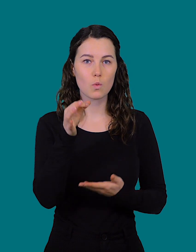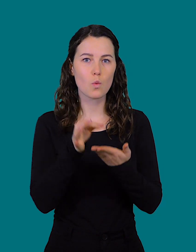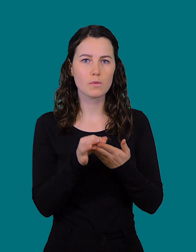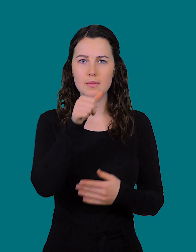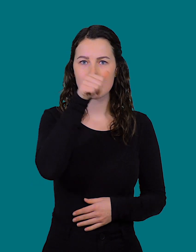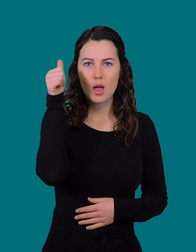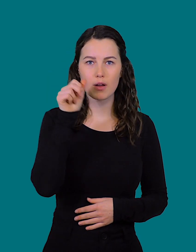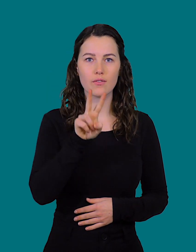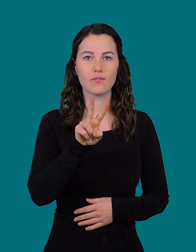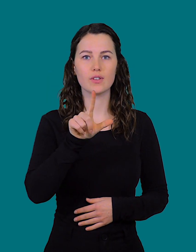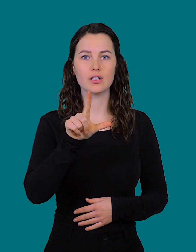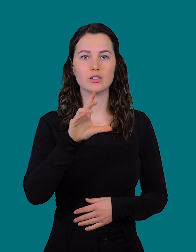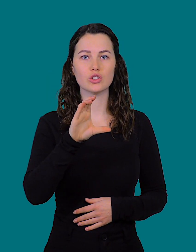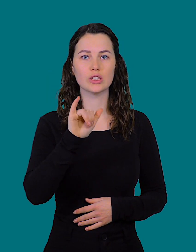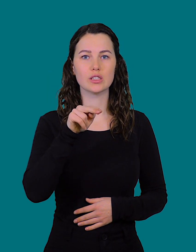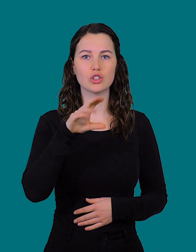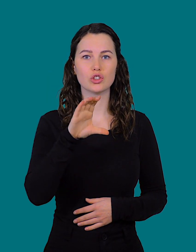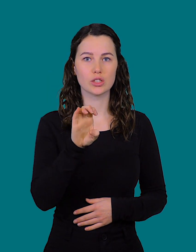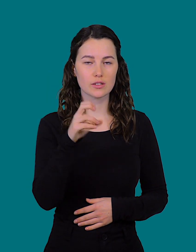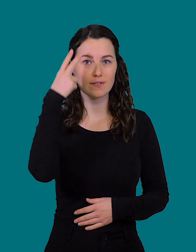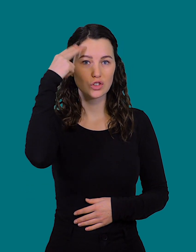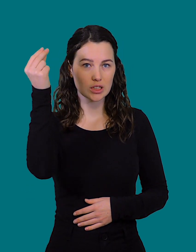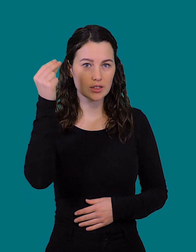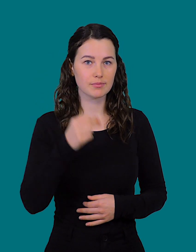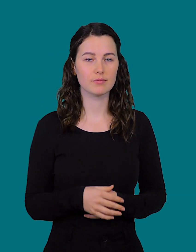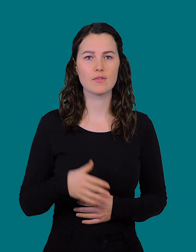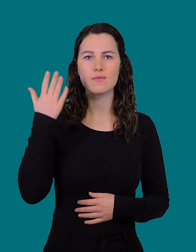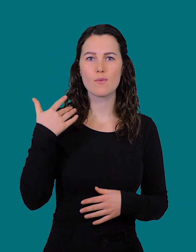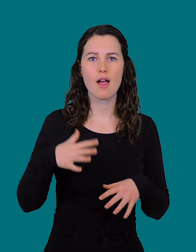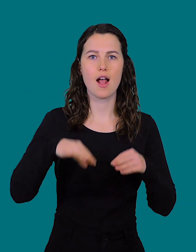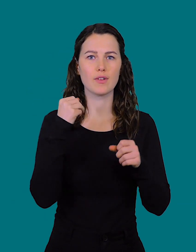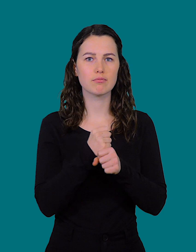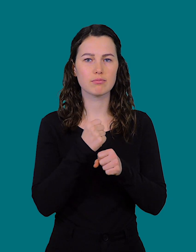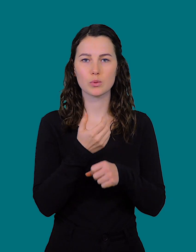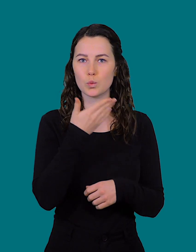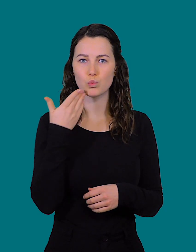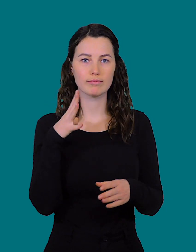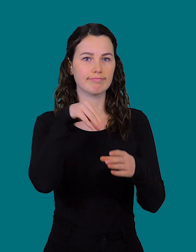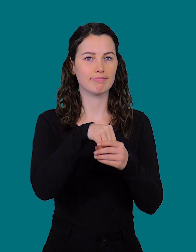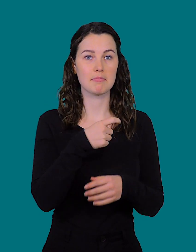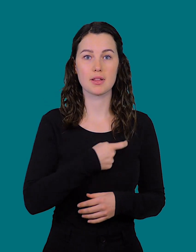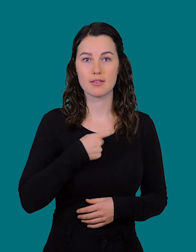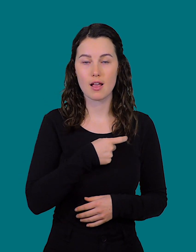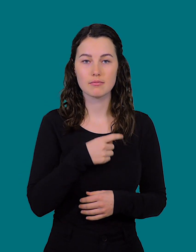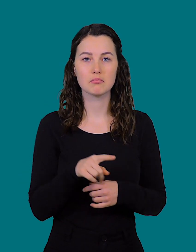specifically in the large housing estate of Vlčince. She started to work as an independent member of parliament,